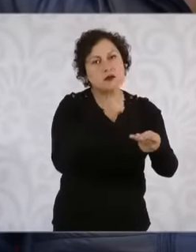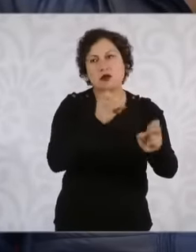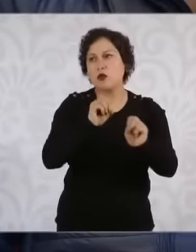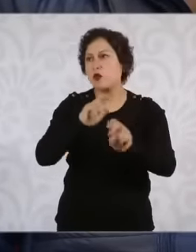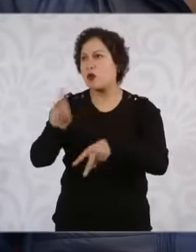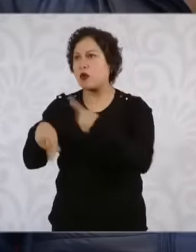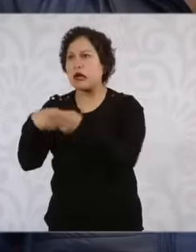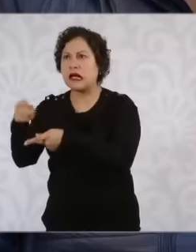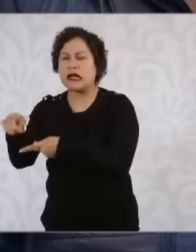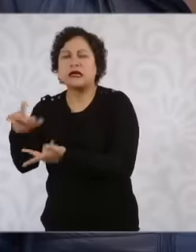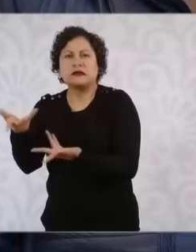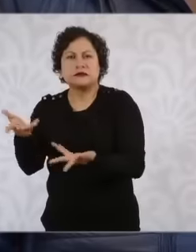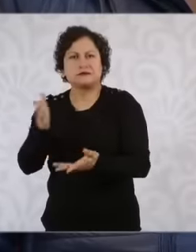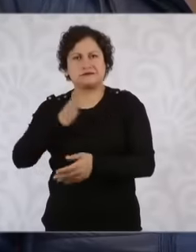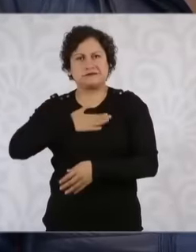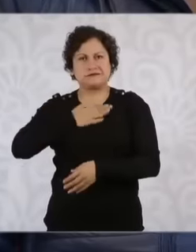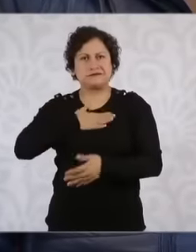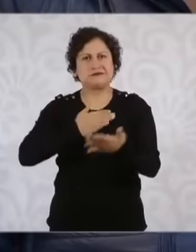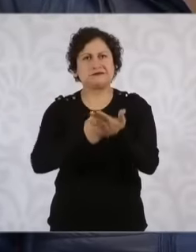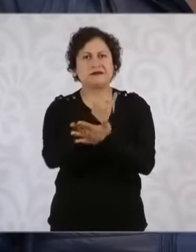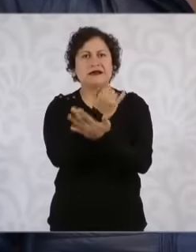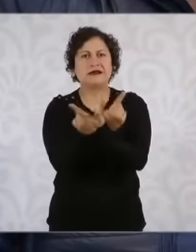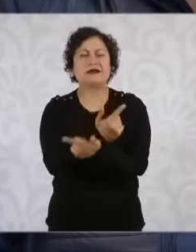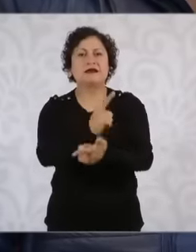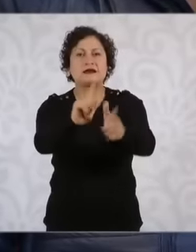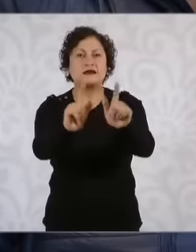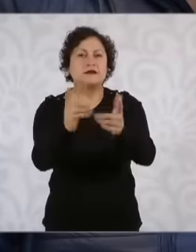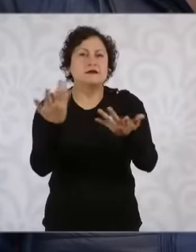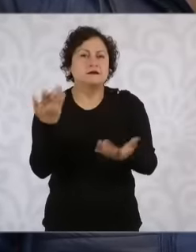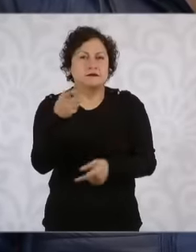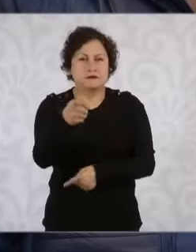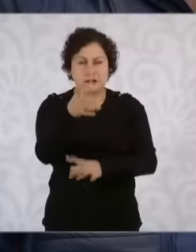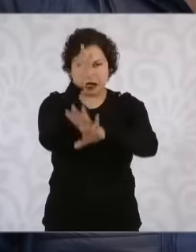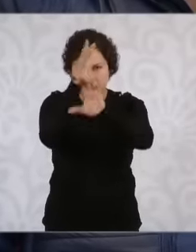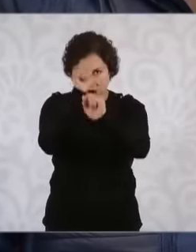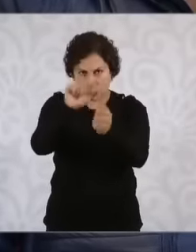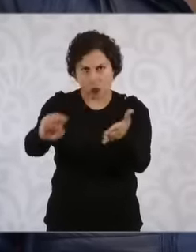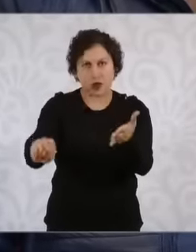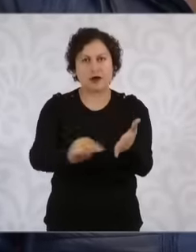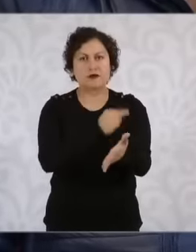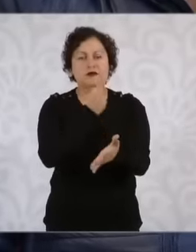this agreement is going to be signed, if not, what would be the alternative and if so, yes.